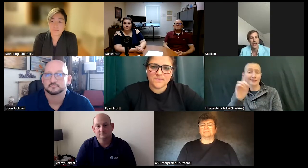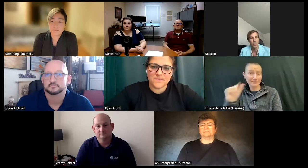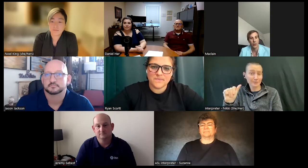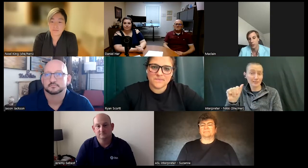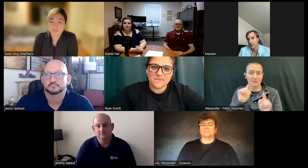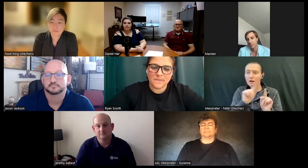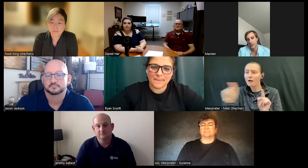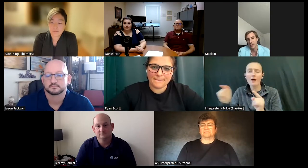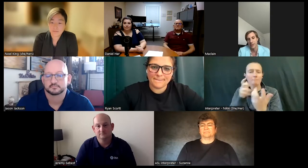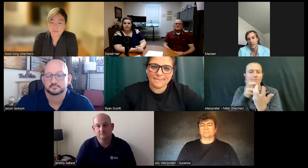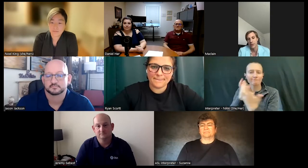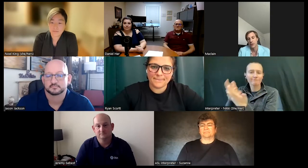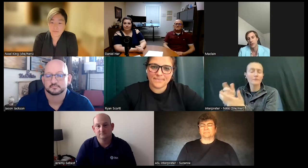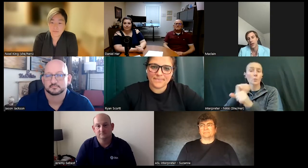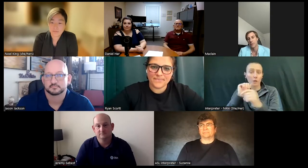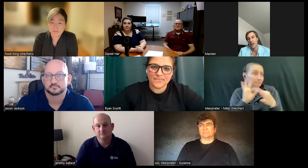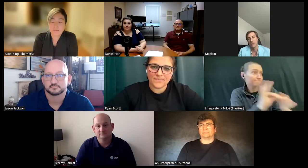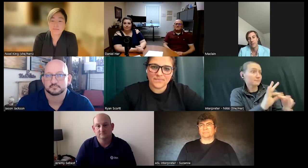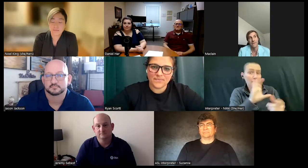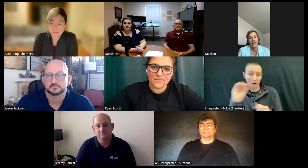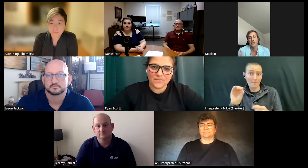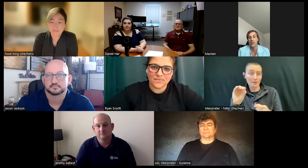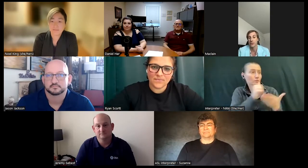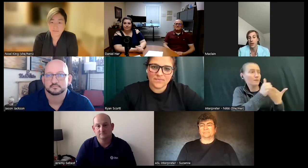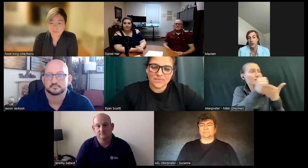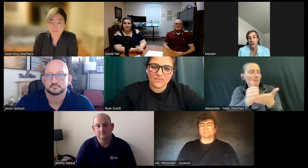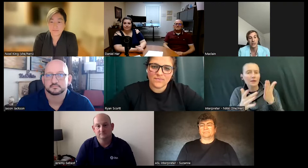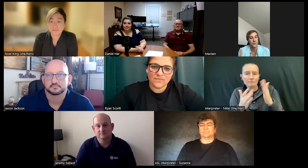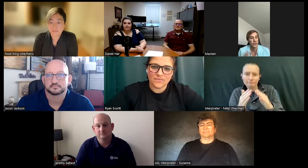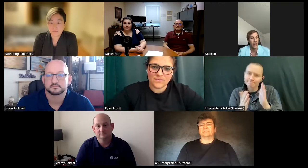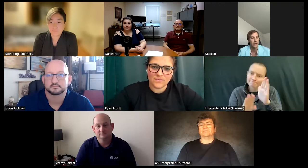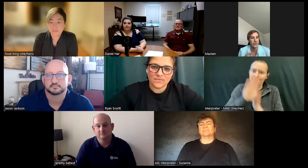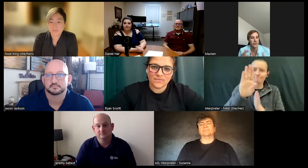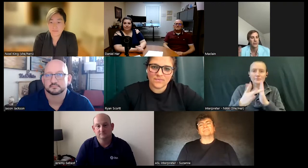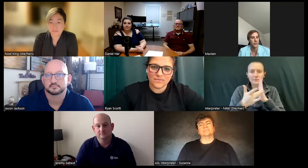I work with companies to help them advance their technologies for concerts